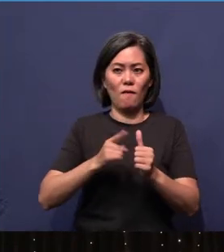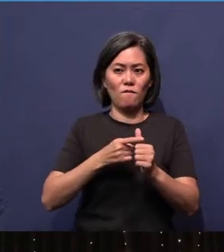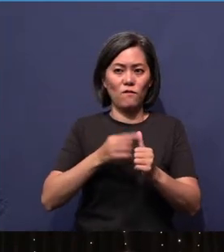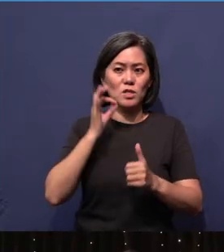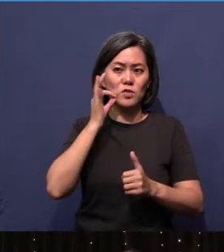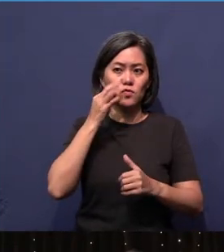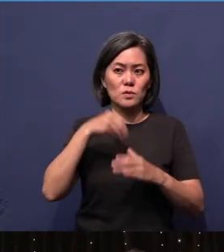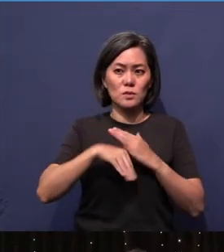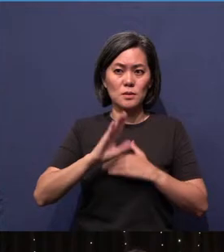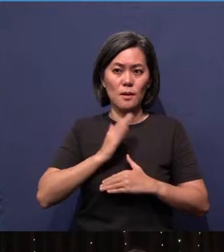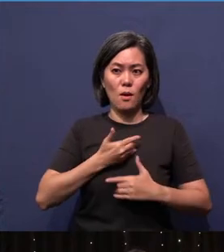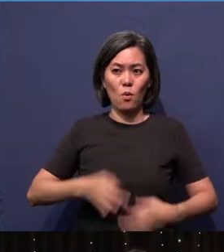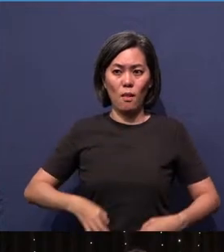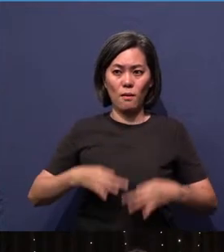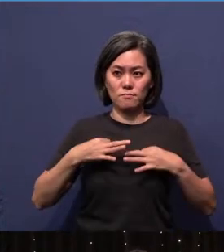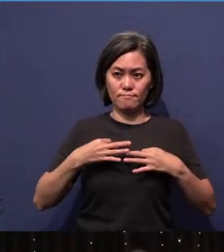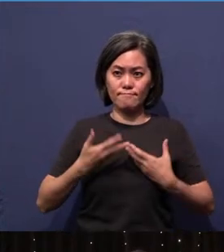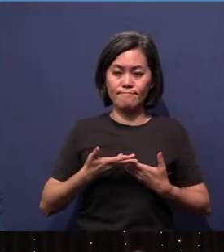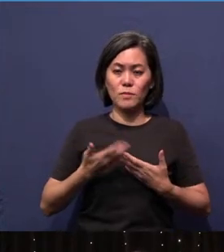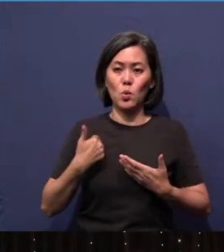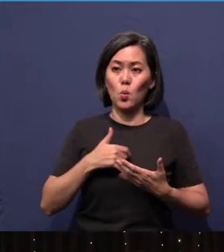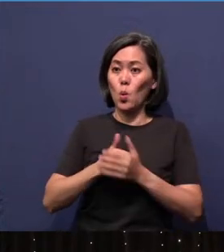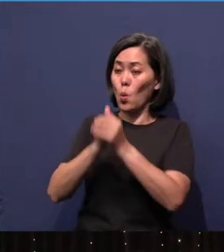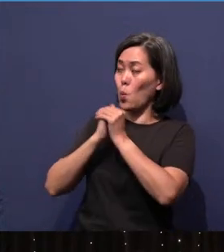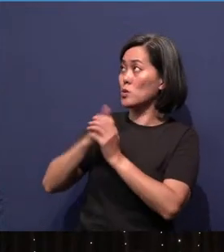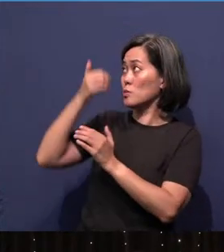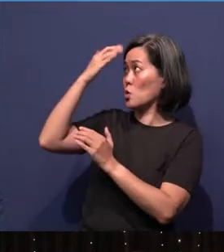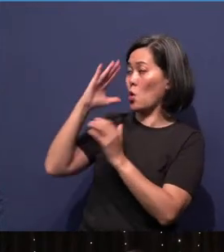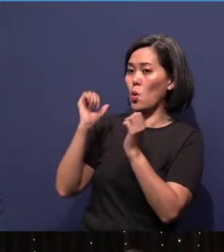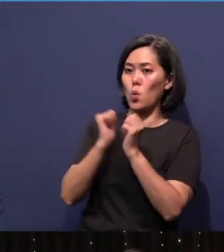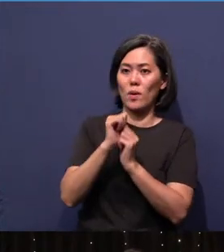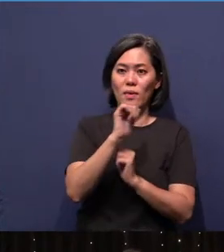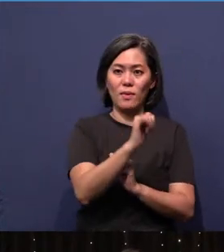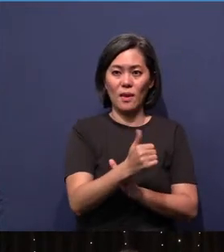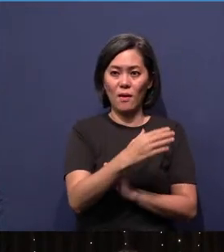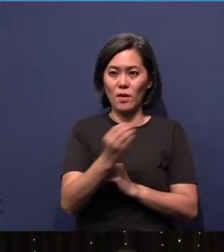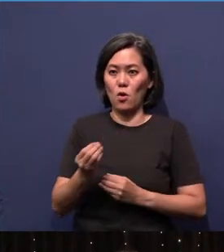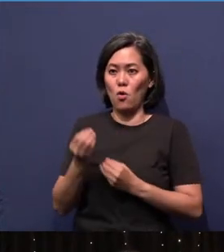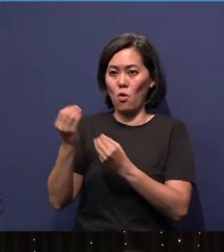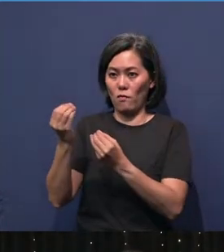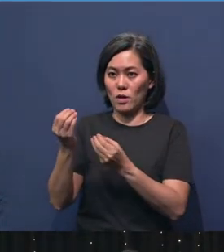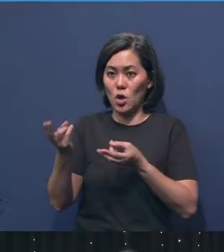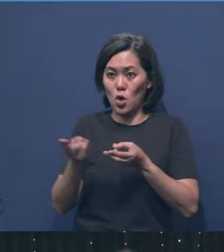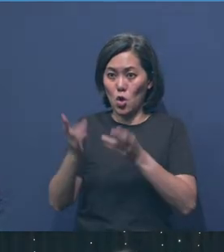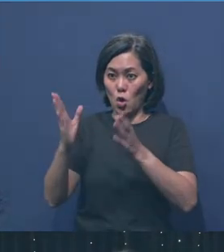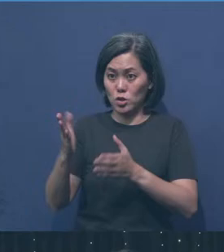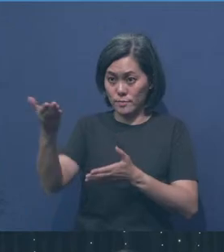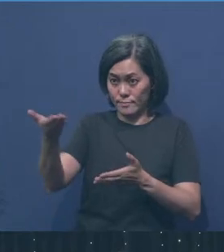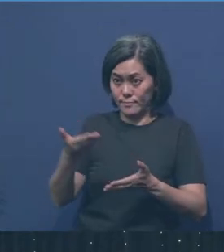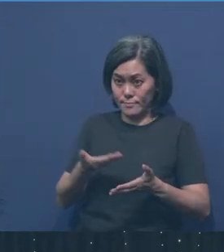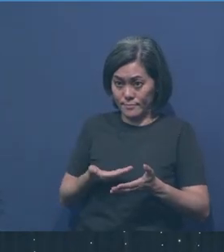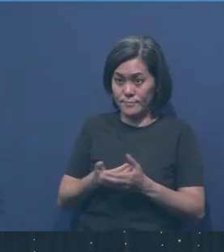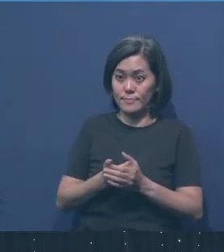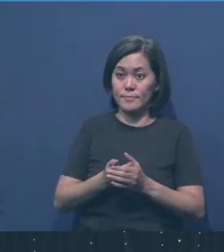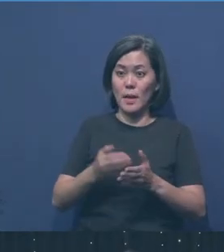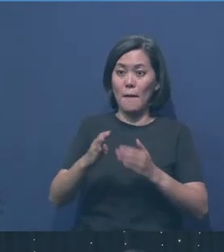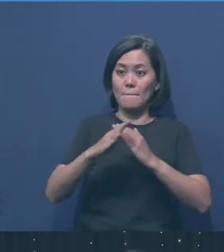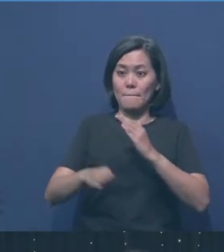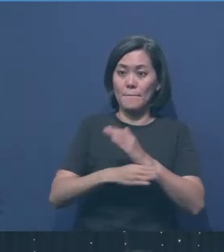Church, shall we worship the Lord with our tithes and offerings? Ushers, can I invite you to please pass the offering bags and for those who wish to